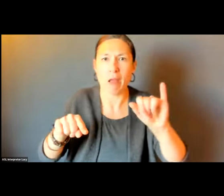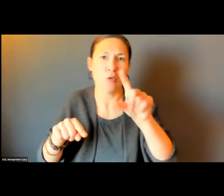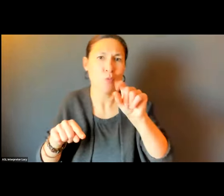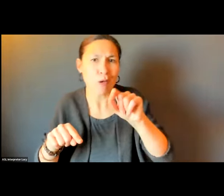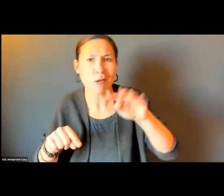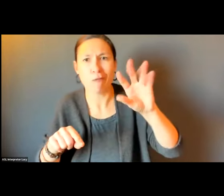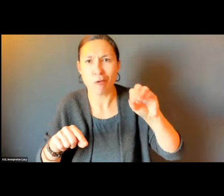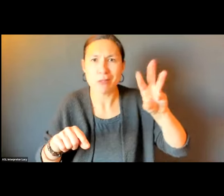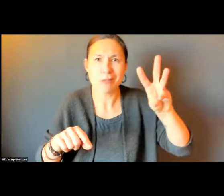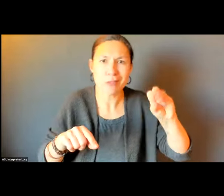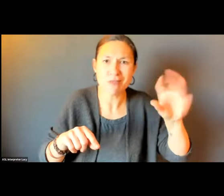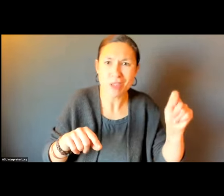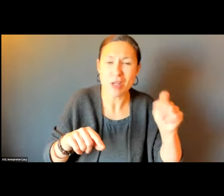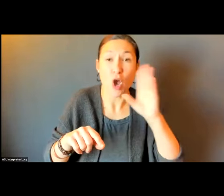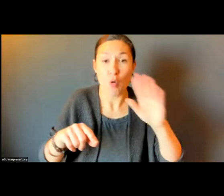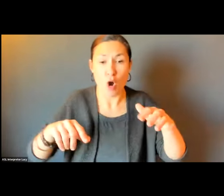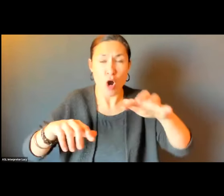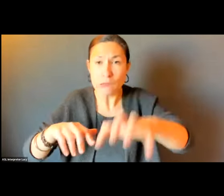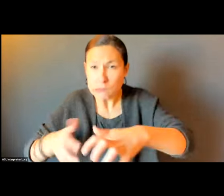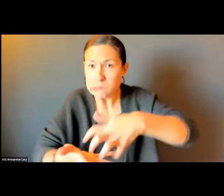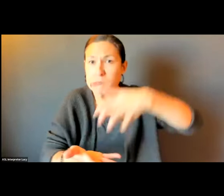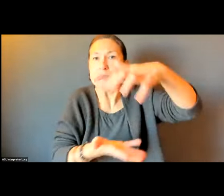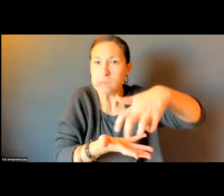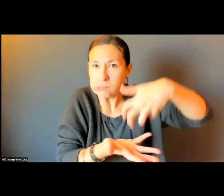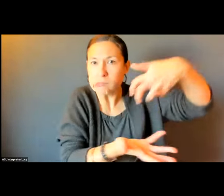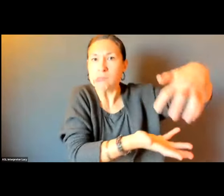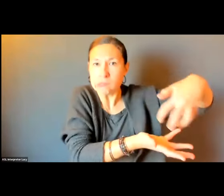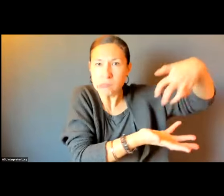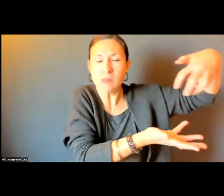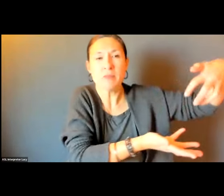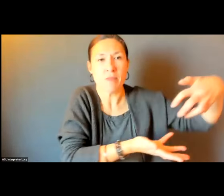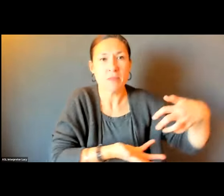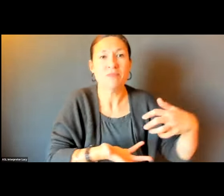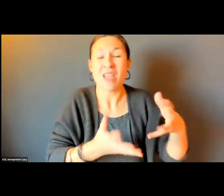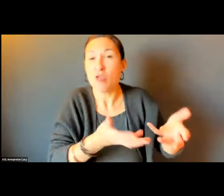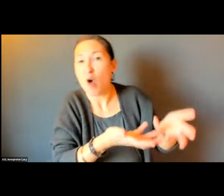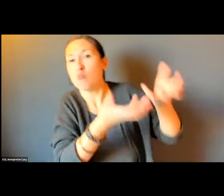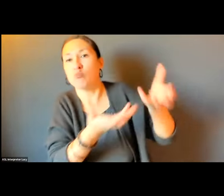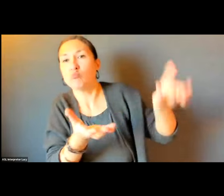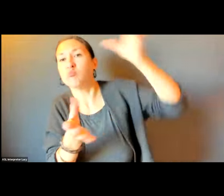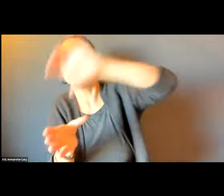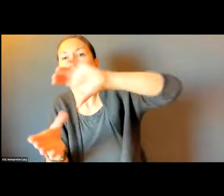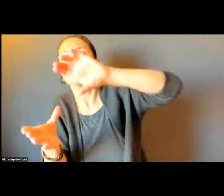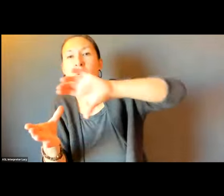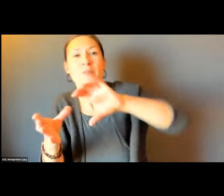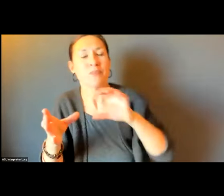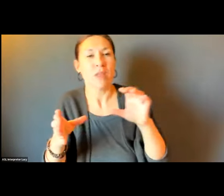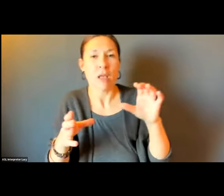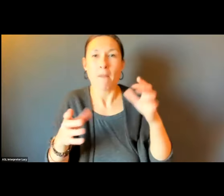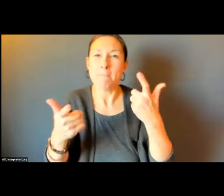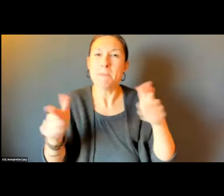FEET, OR 60 FEET, THE CITY OF SOMERVILLE WILL SCOOP THE SNOWBANK OUT SO THE CURB AND THE STREET IS FREE OF SNOW.